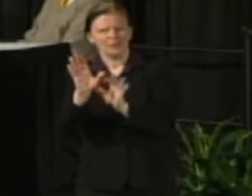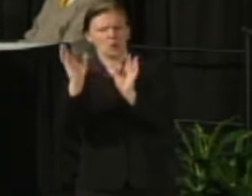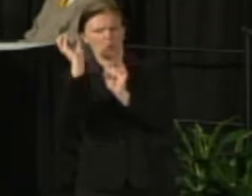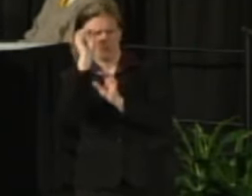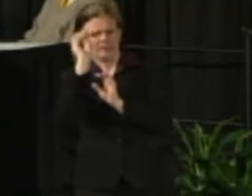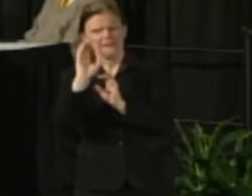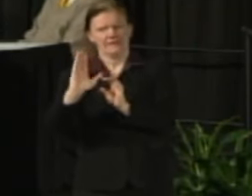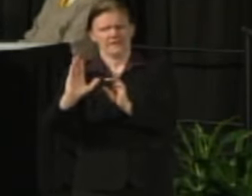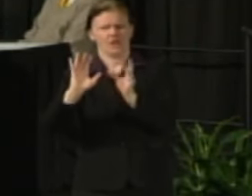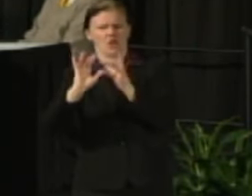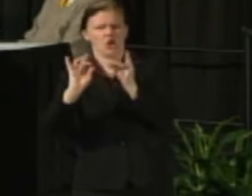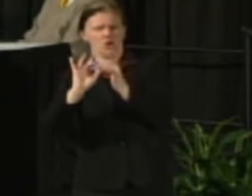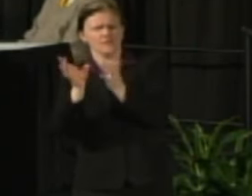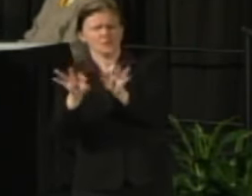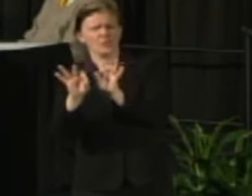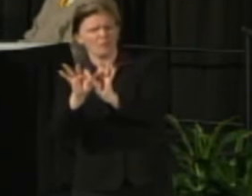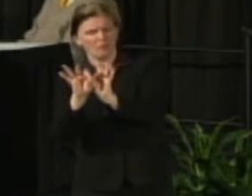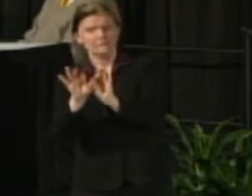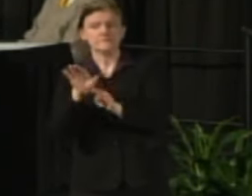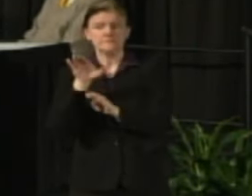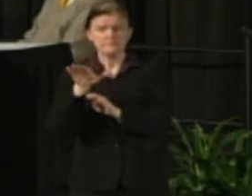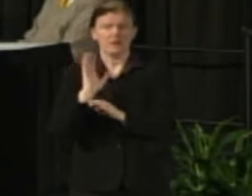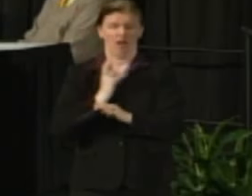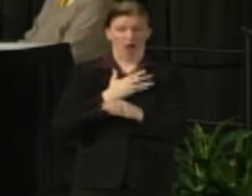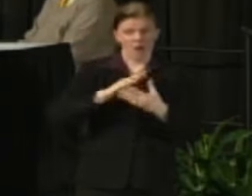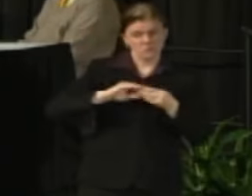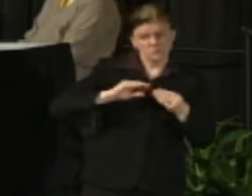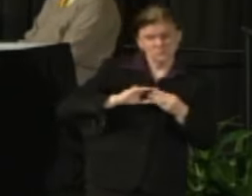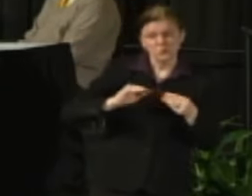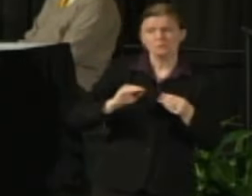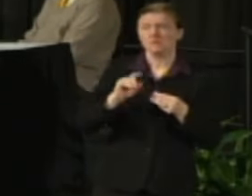continuing to tell the stories, talk about how great we are.